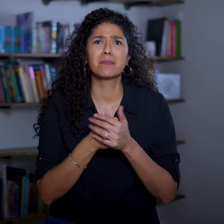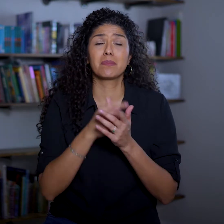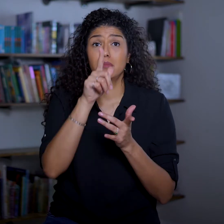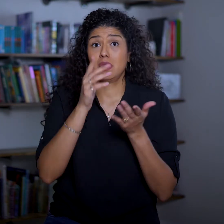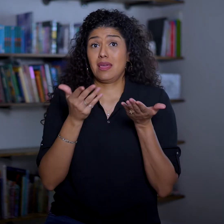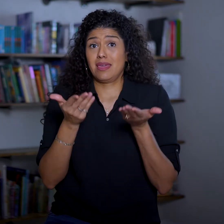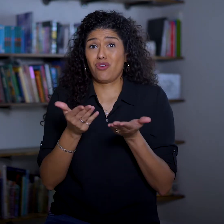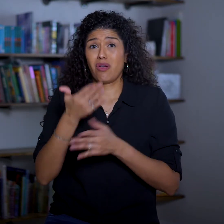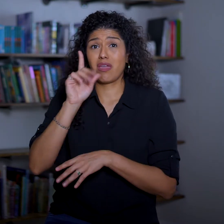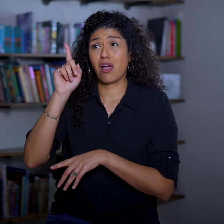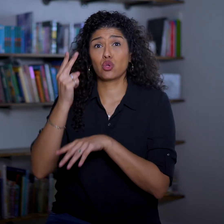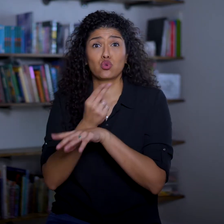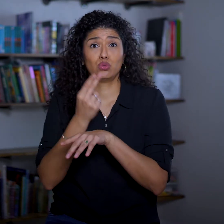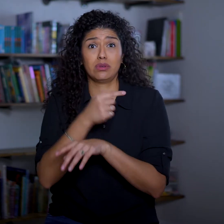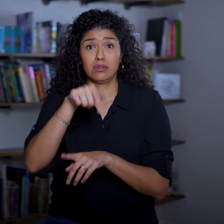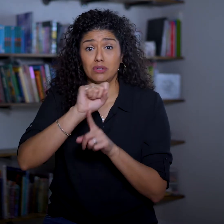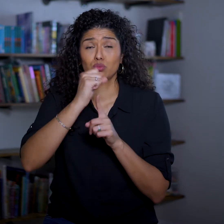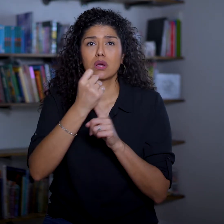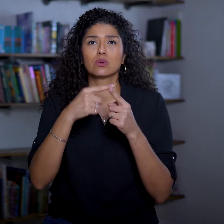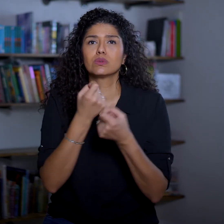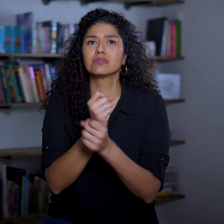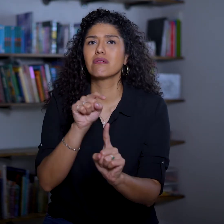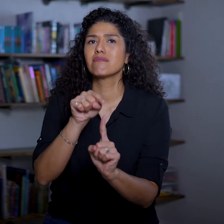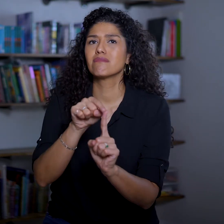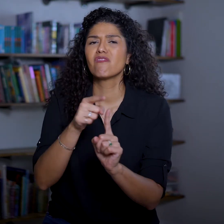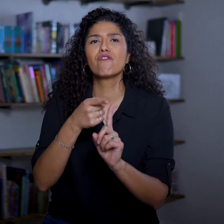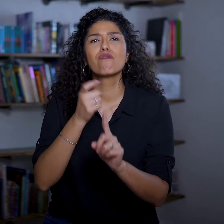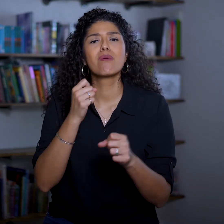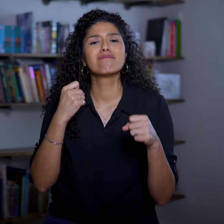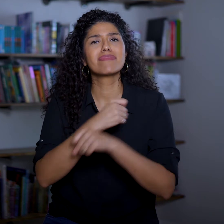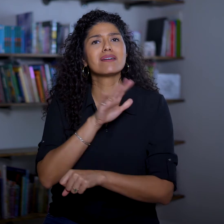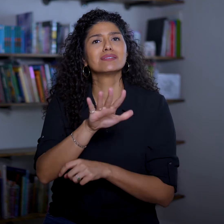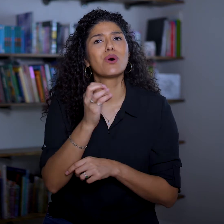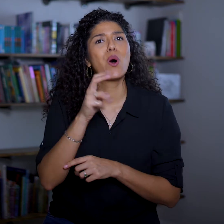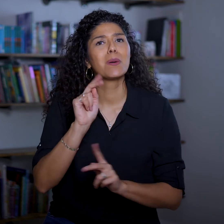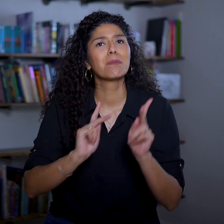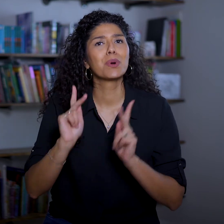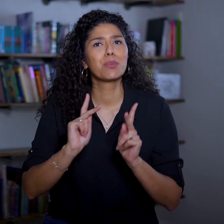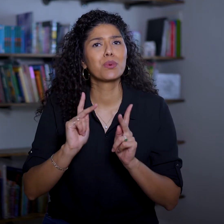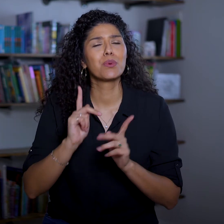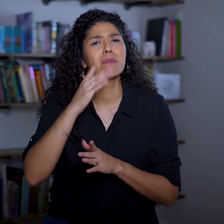God saves him from potentially having divided loyalties,